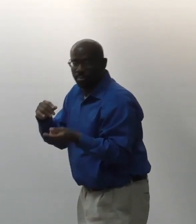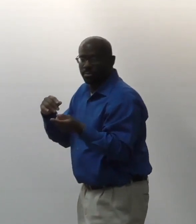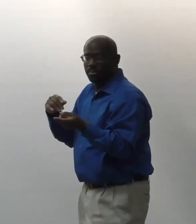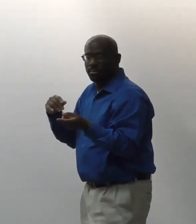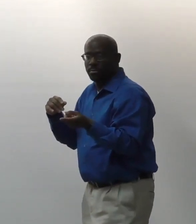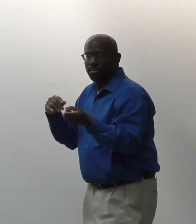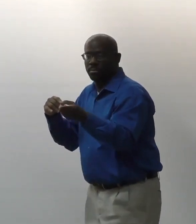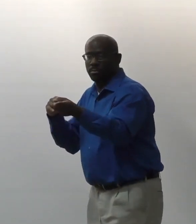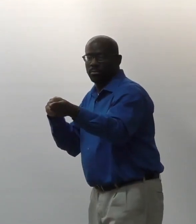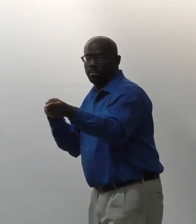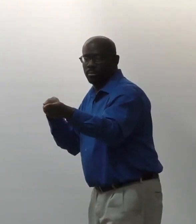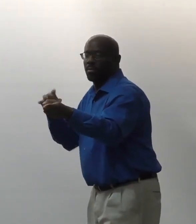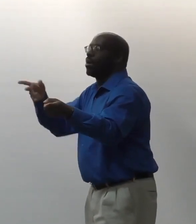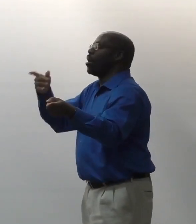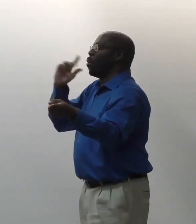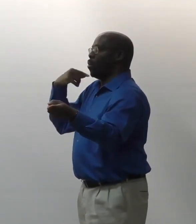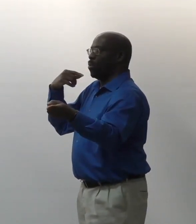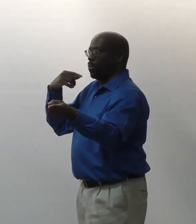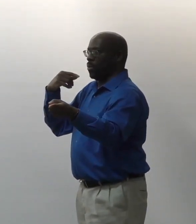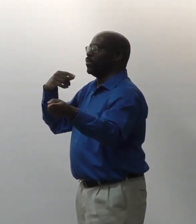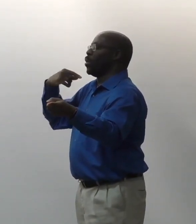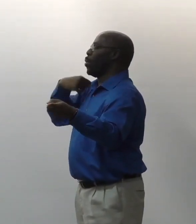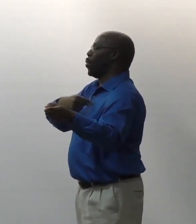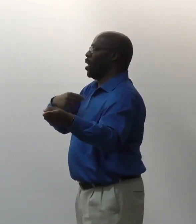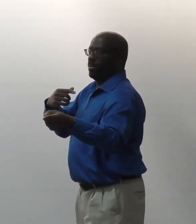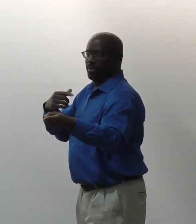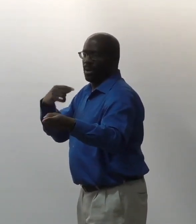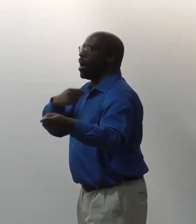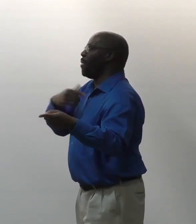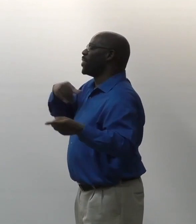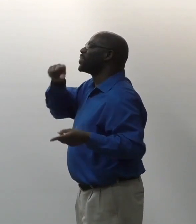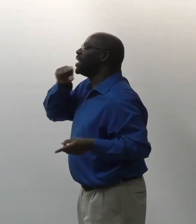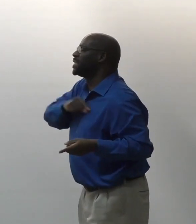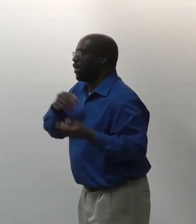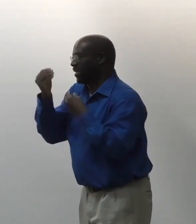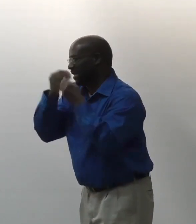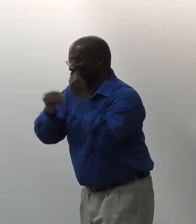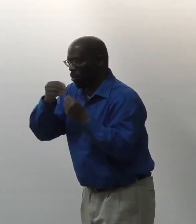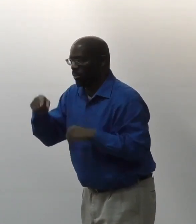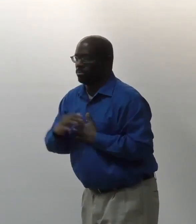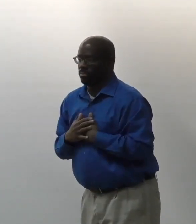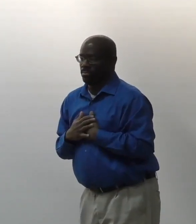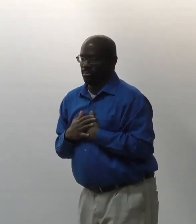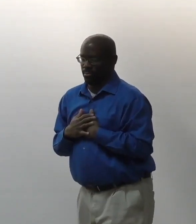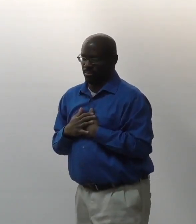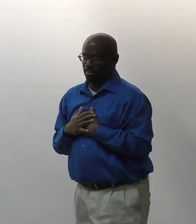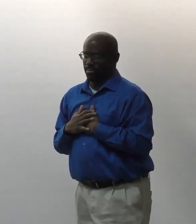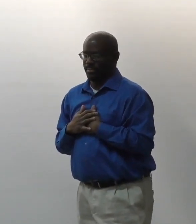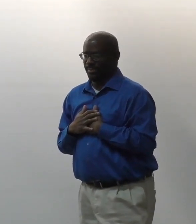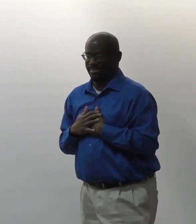Will they provide interpreters? Actually, this Thanksgiving, they're having a Thanksgiving celebration.